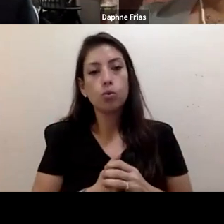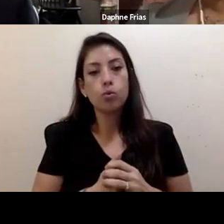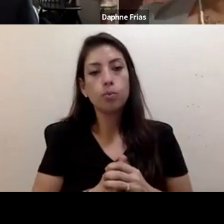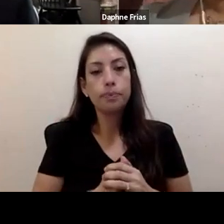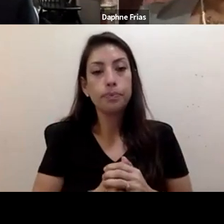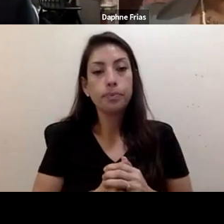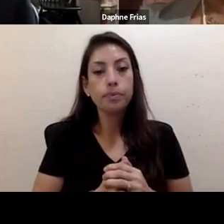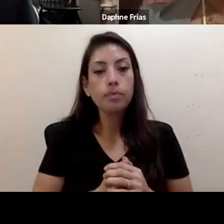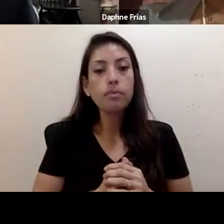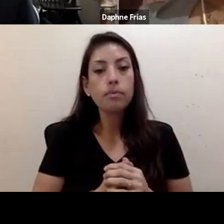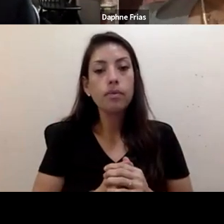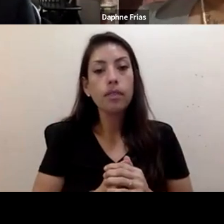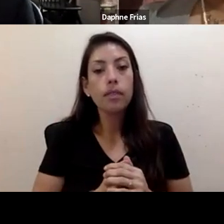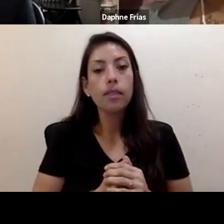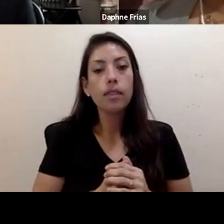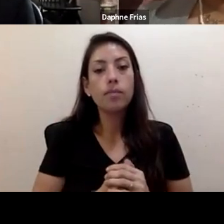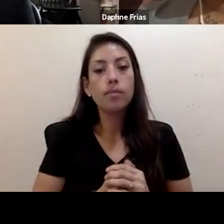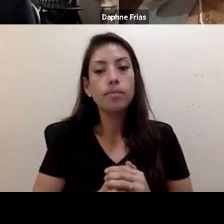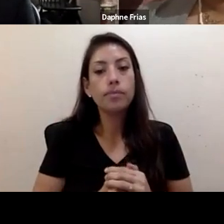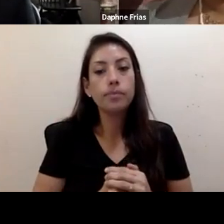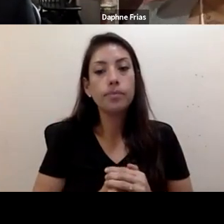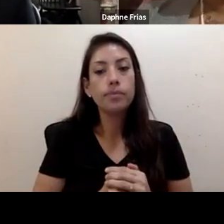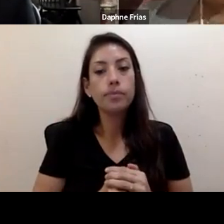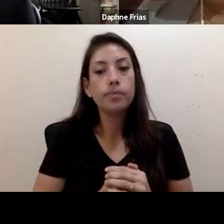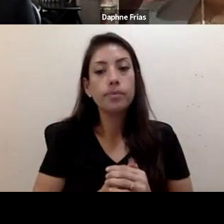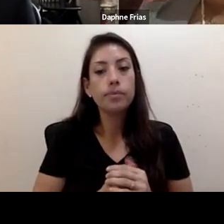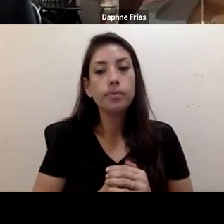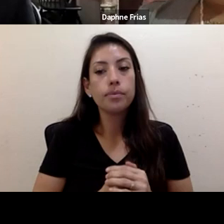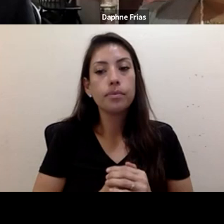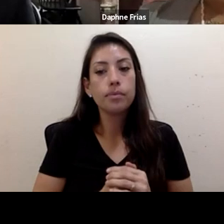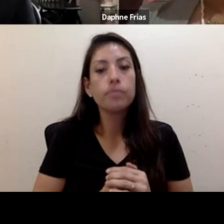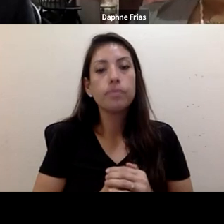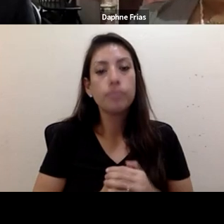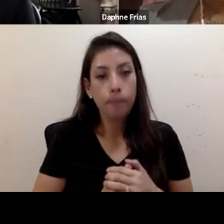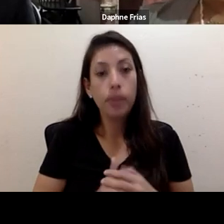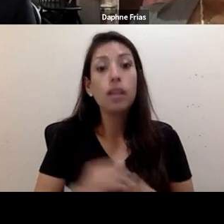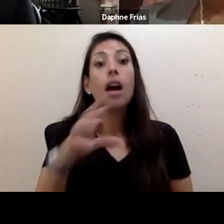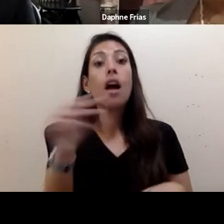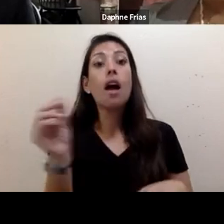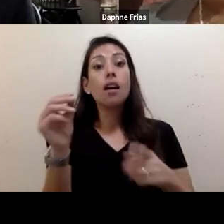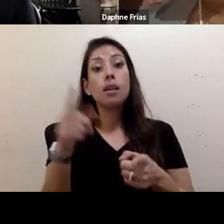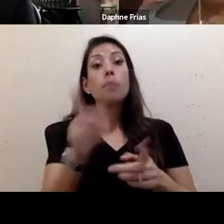If you think about it this way, people who are facing crisis, aren't they the ones who know best